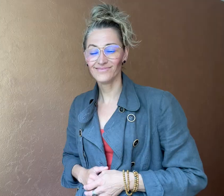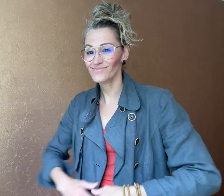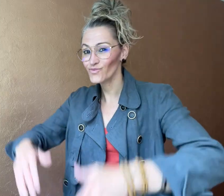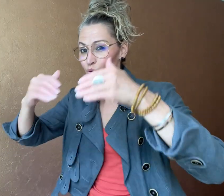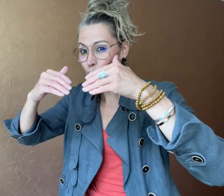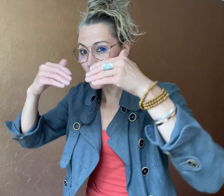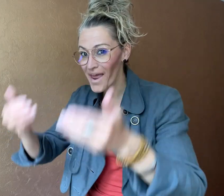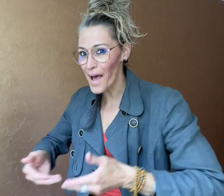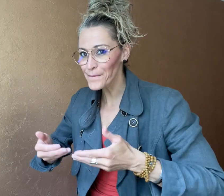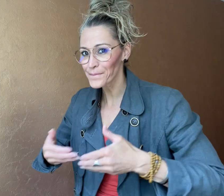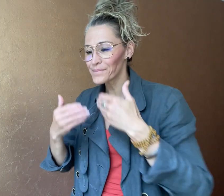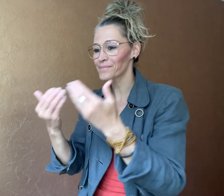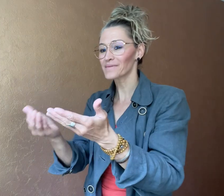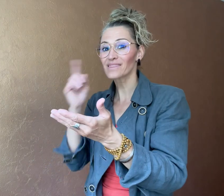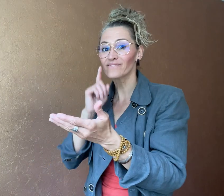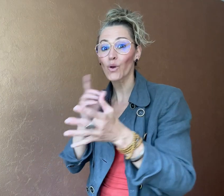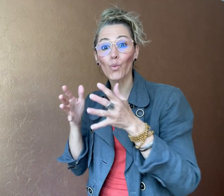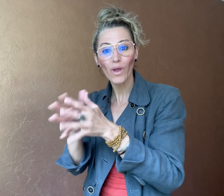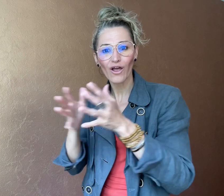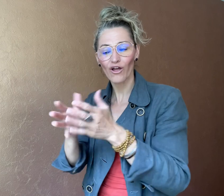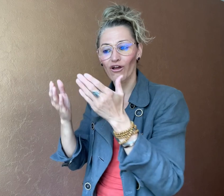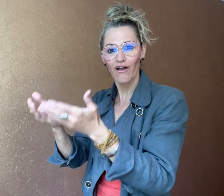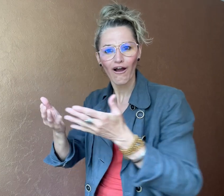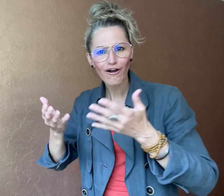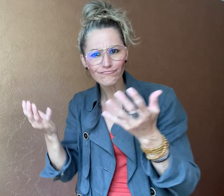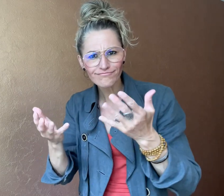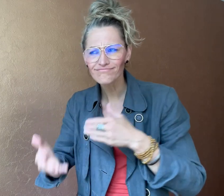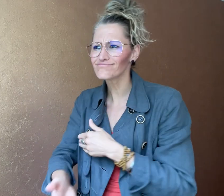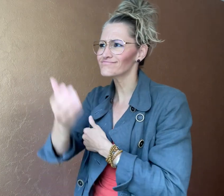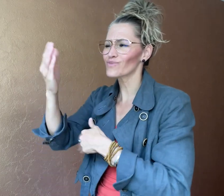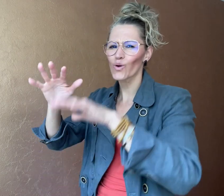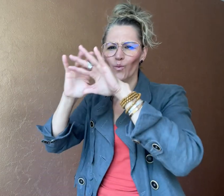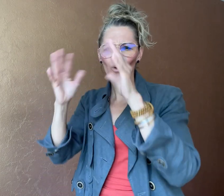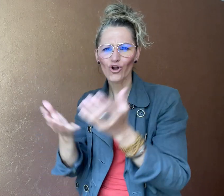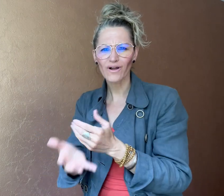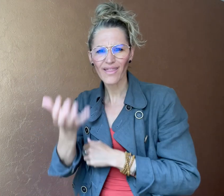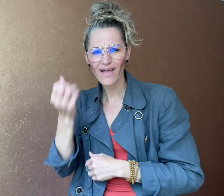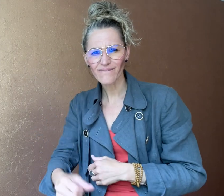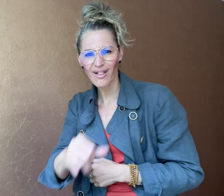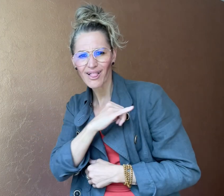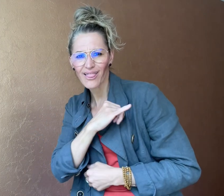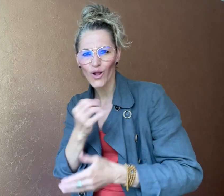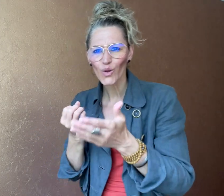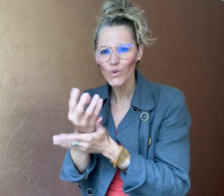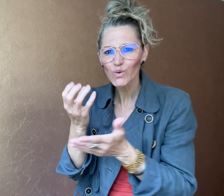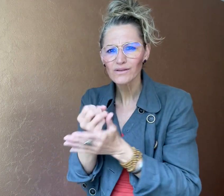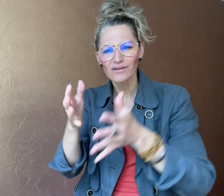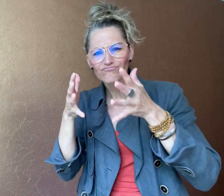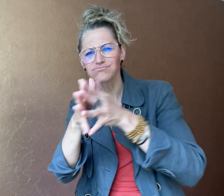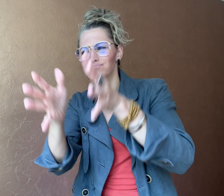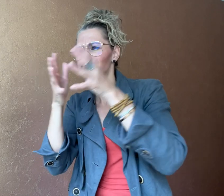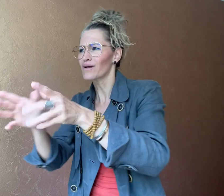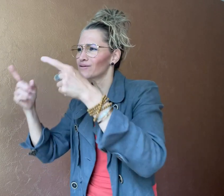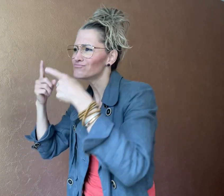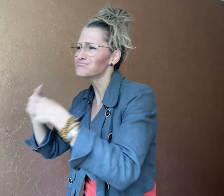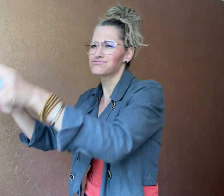Welcome to DeafWire where we share interesting news stories